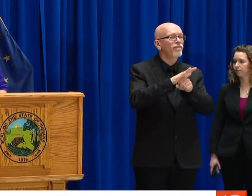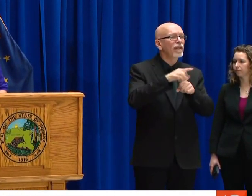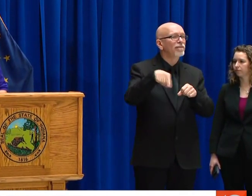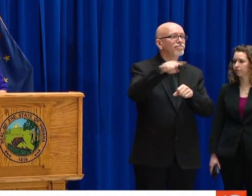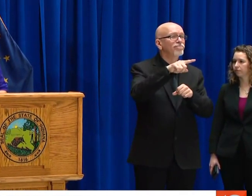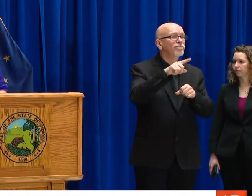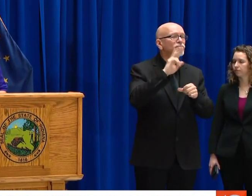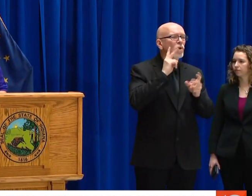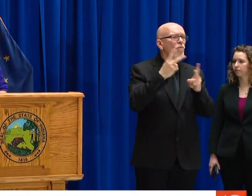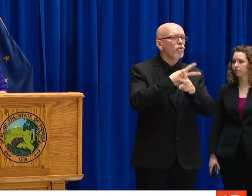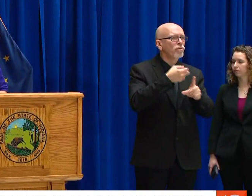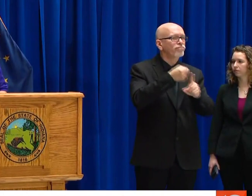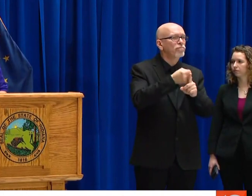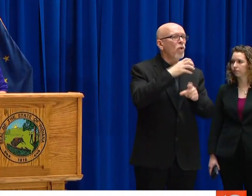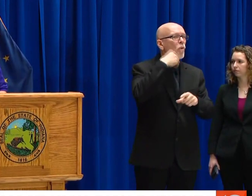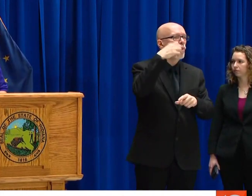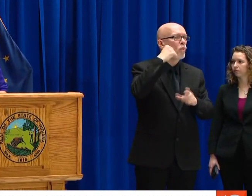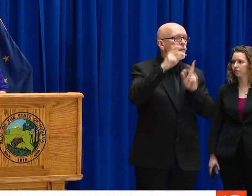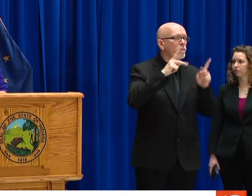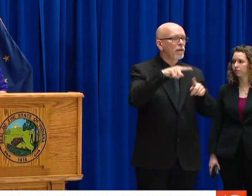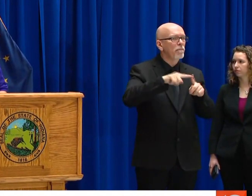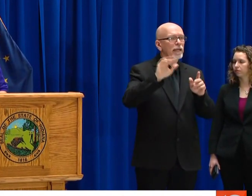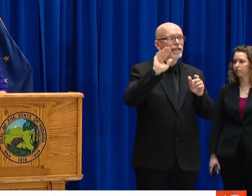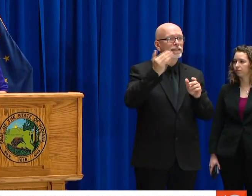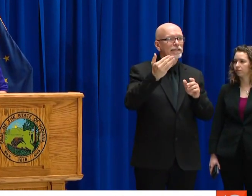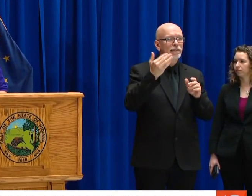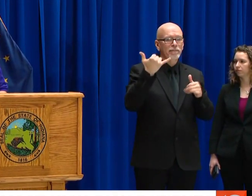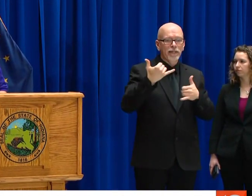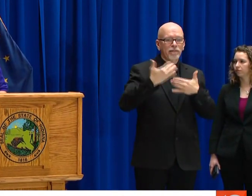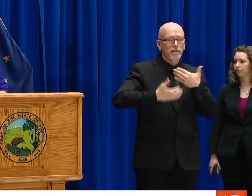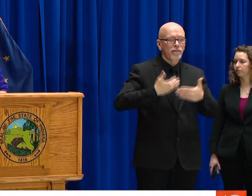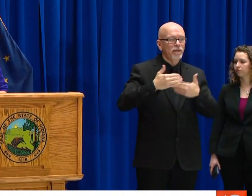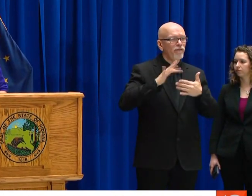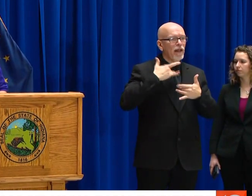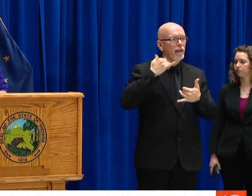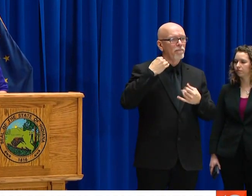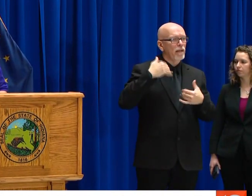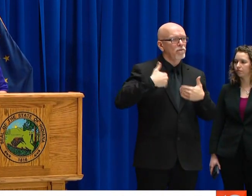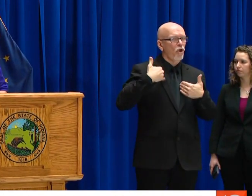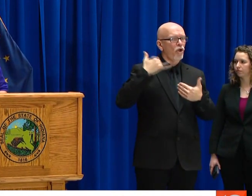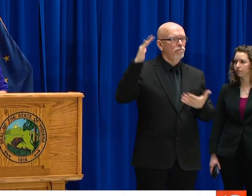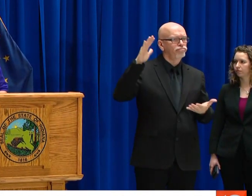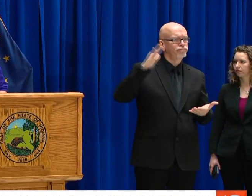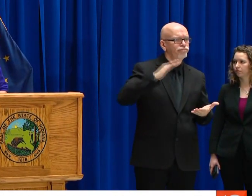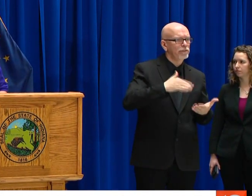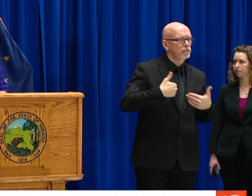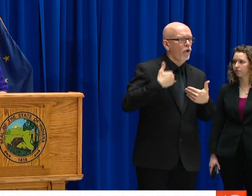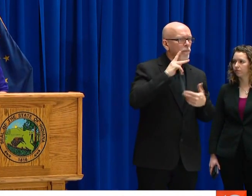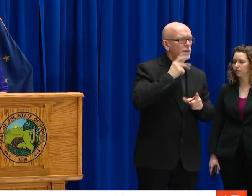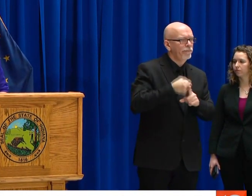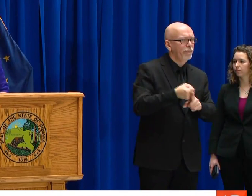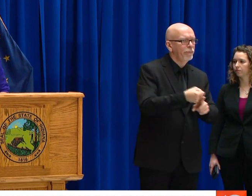LASTLY, AS THIS WAS COMING ACROSS, IT WAS ORIGINALLY SAID THAT THIS WAS SOMETHING THAT WOULD AFFECT THE OLDER POPULATION HARDER.